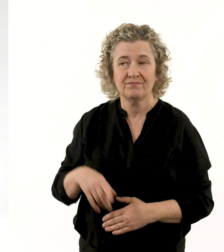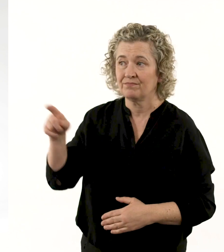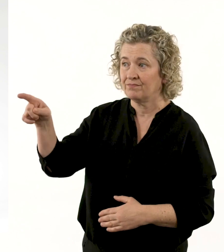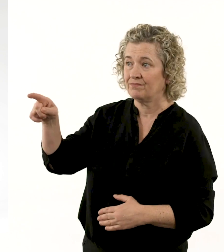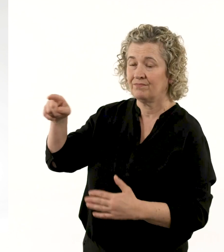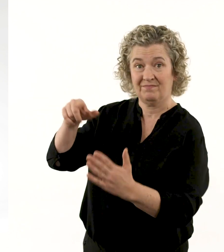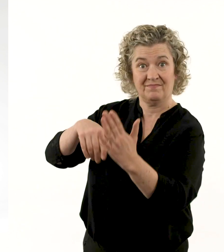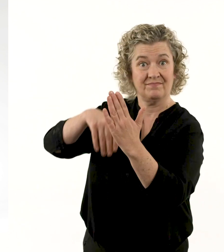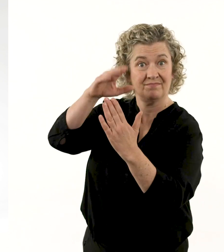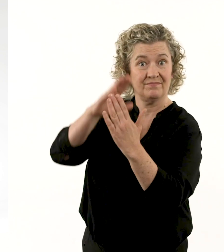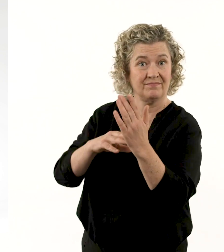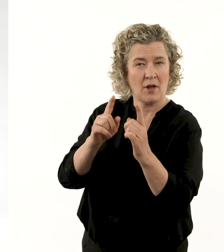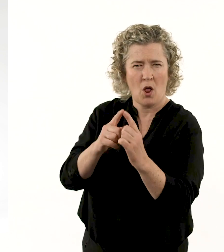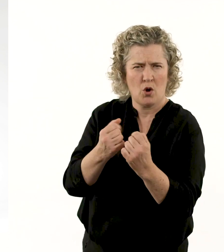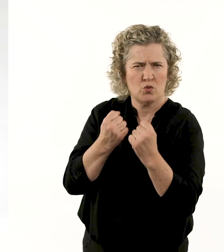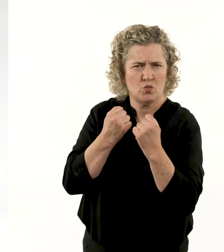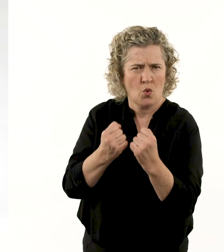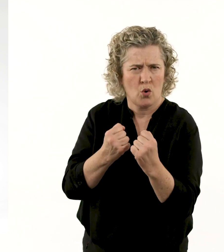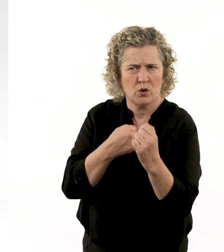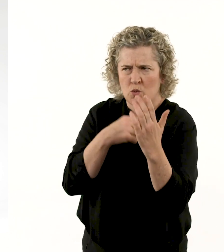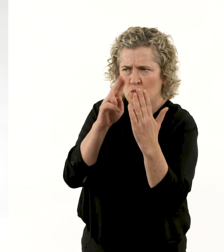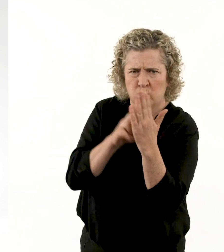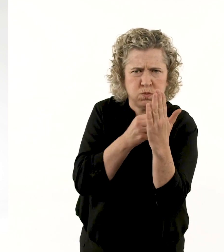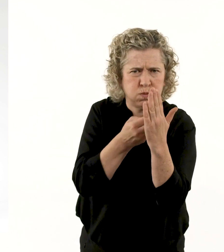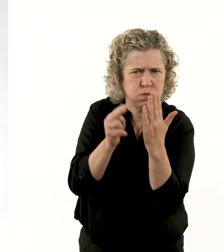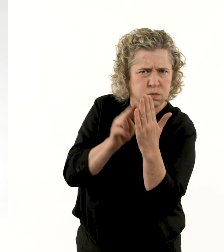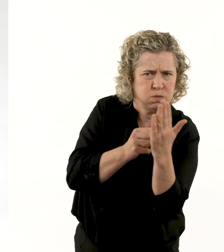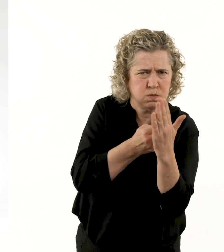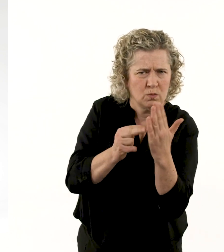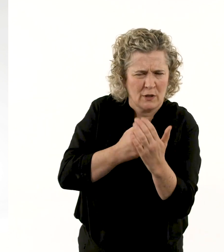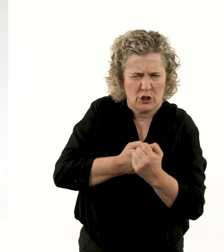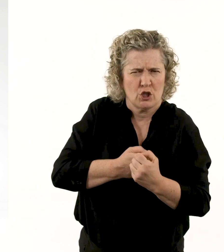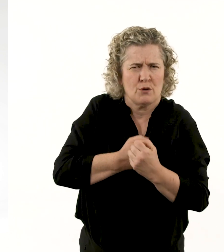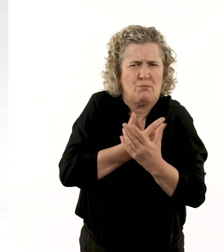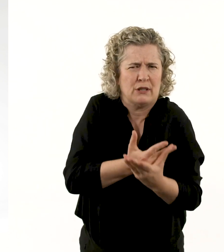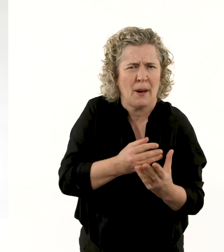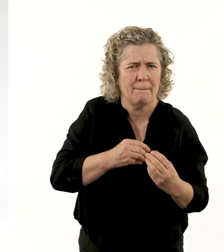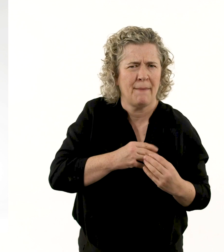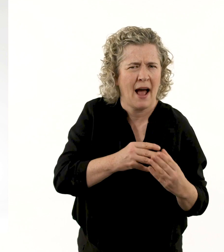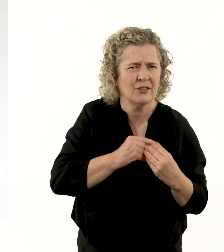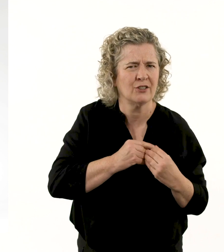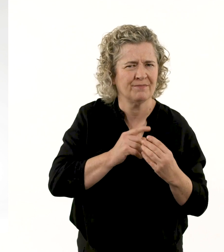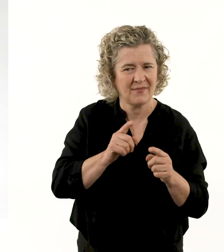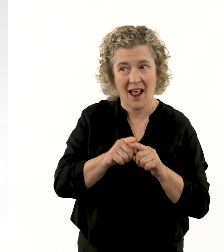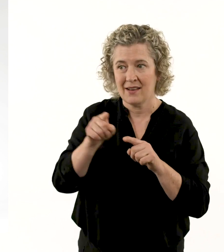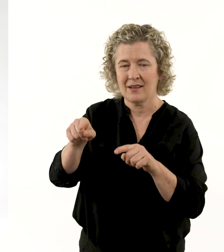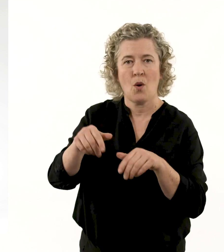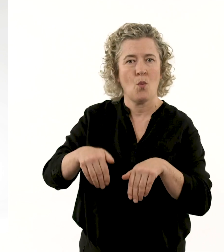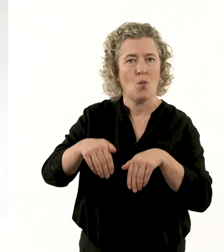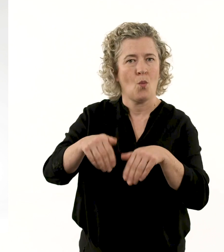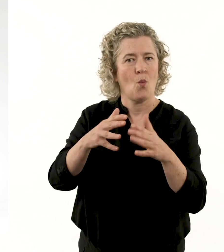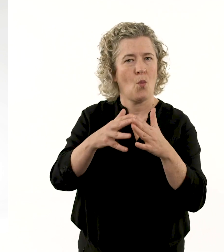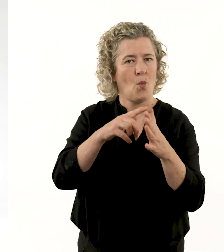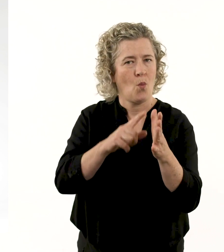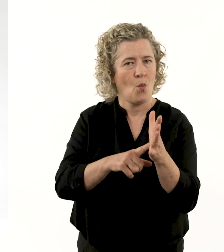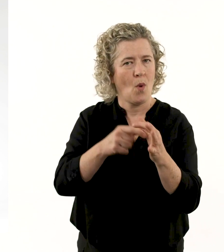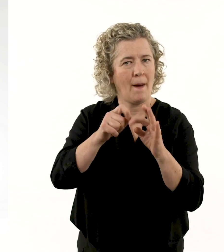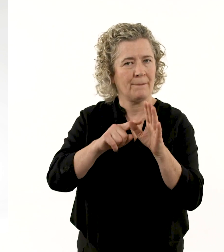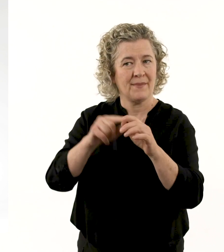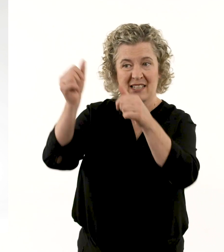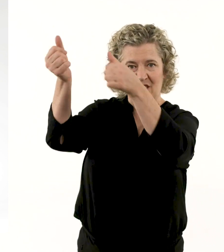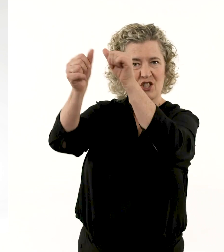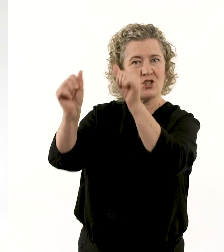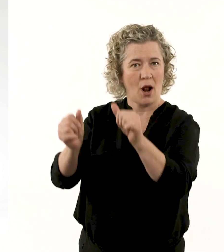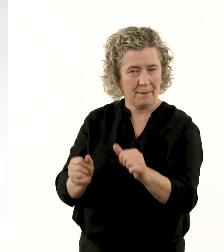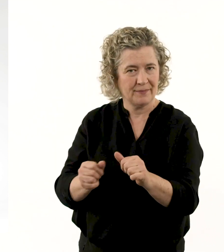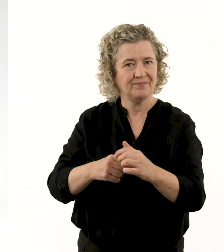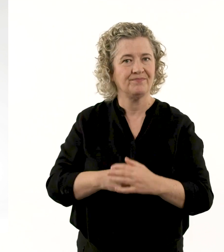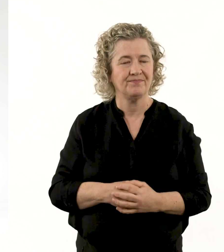‘My brushstrokes have been described as “fiery”, and it feels like these strokes flowed with passion into this wallaby sculpture,’ says Clarke.